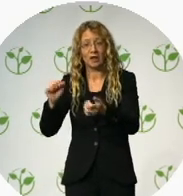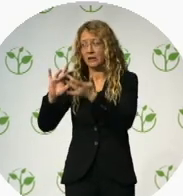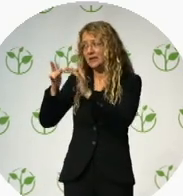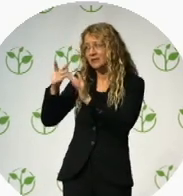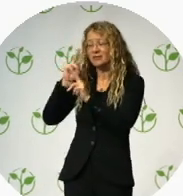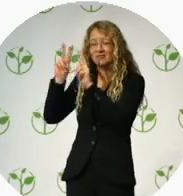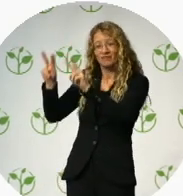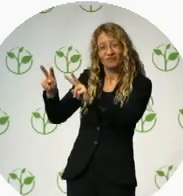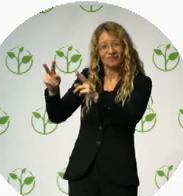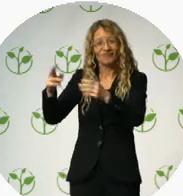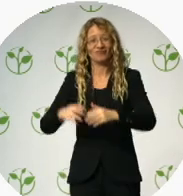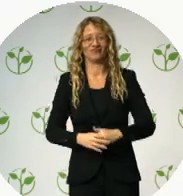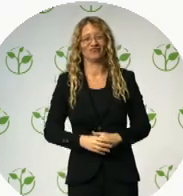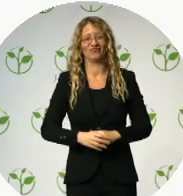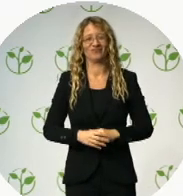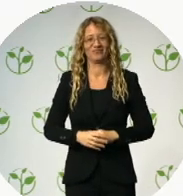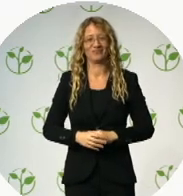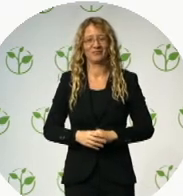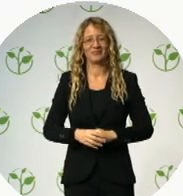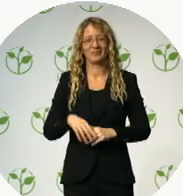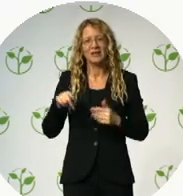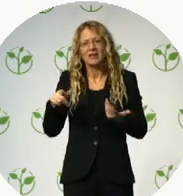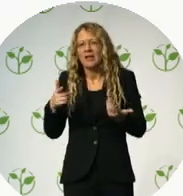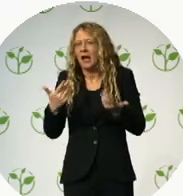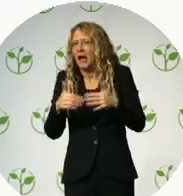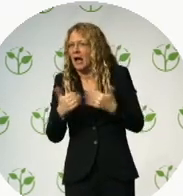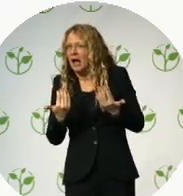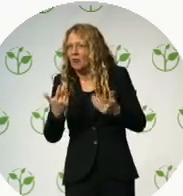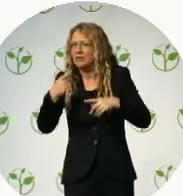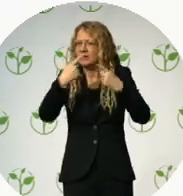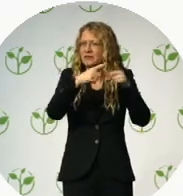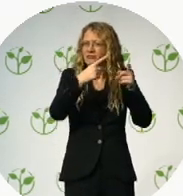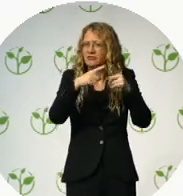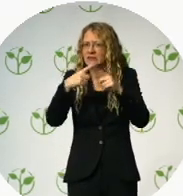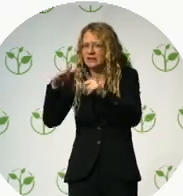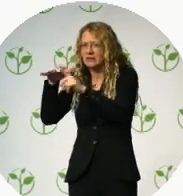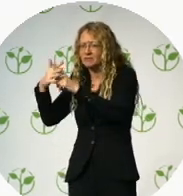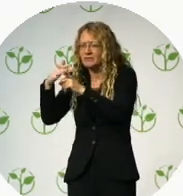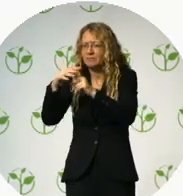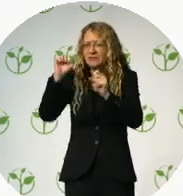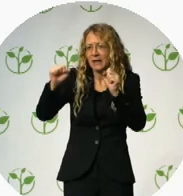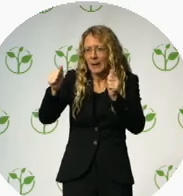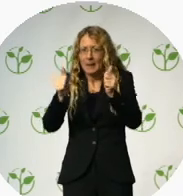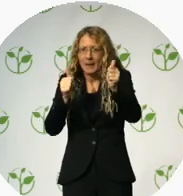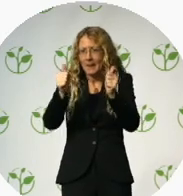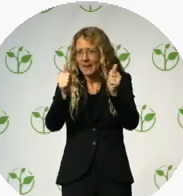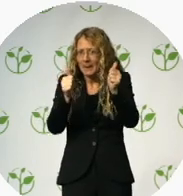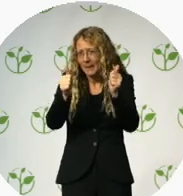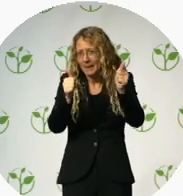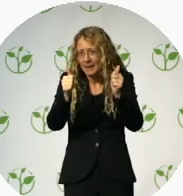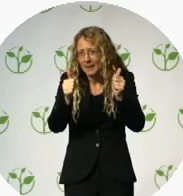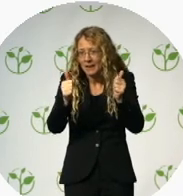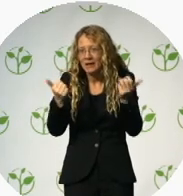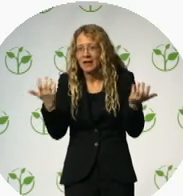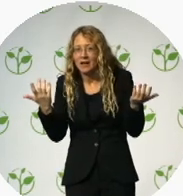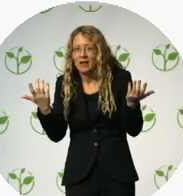... whereby teams compete against each other in real time while rating venues in their community on their accessibility.